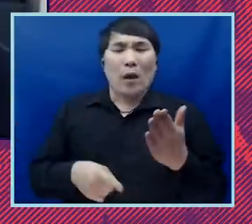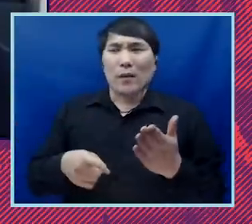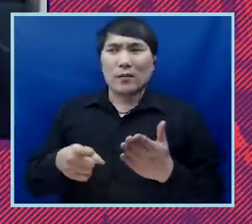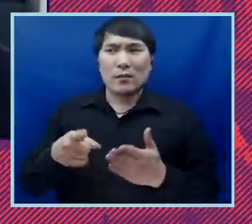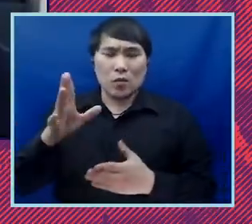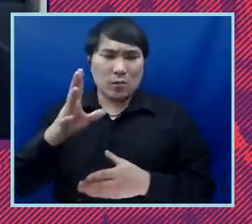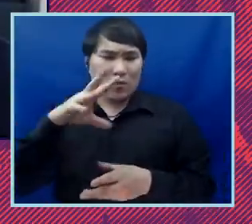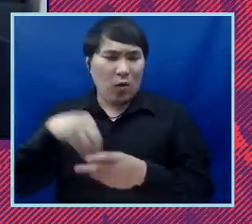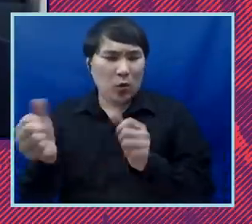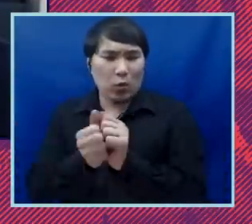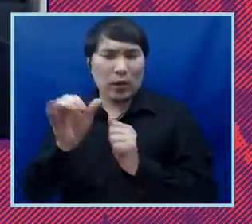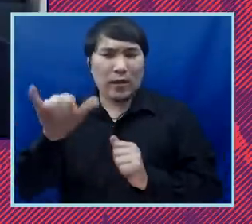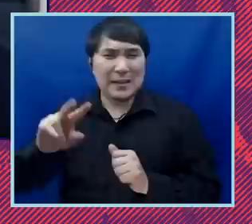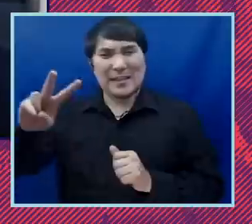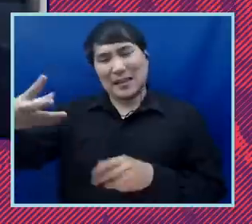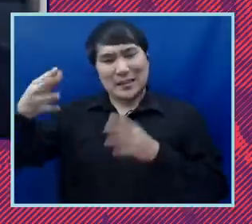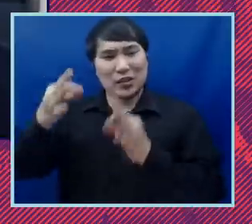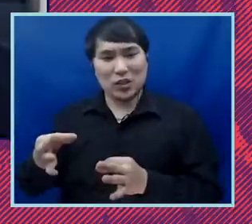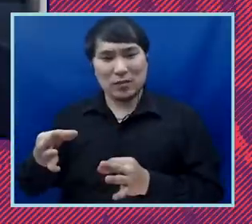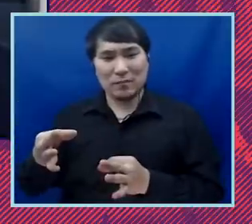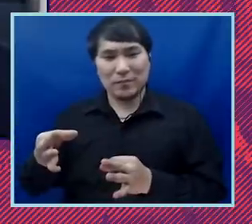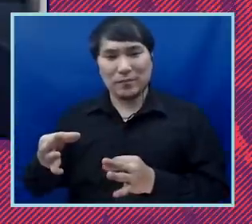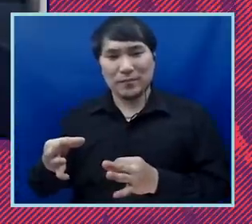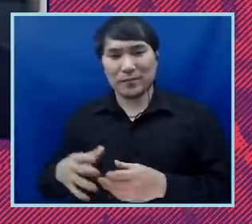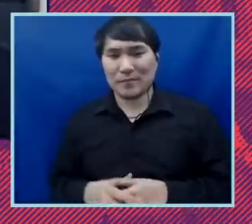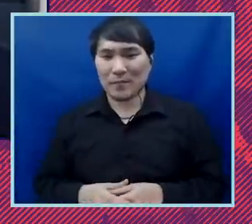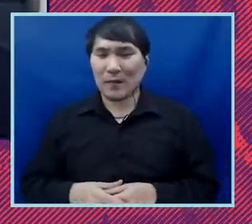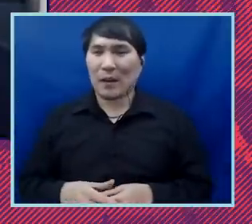that kind of second decision and also the first one because you were there also for the -- not